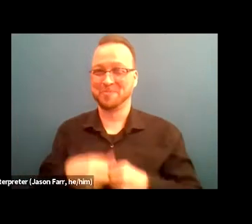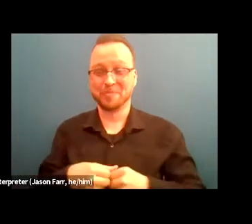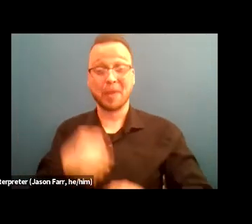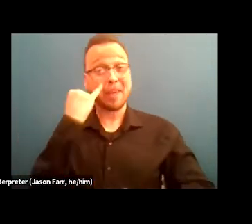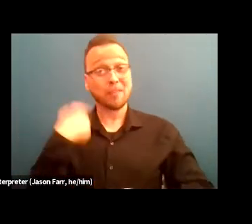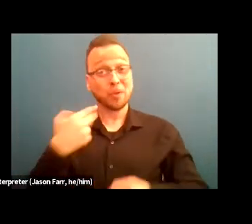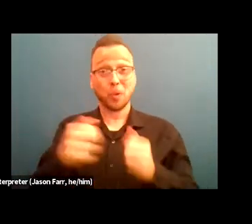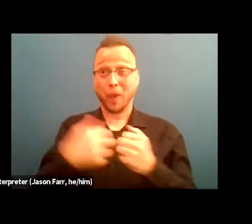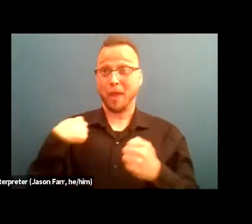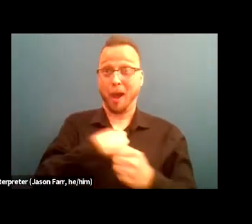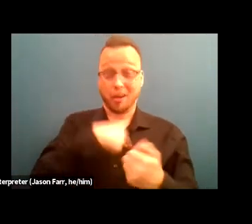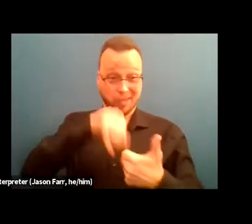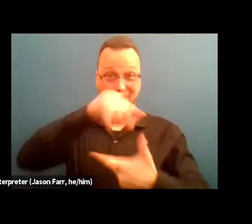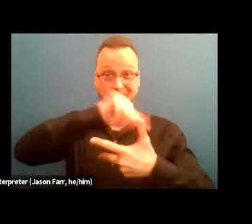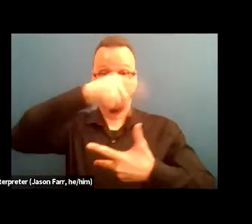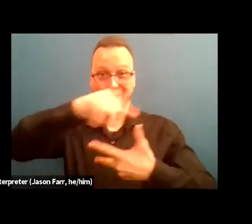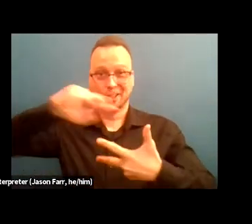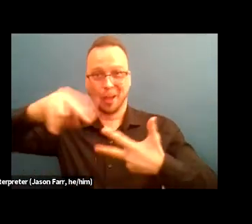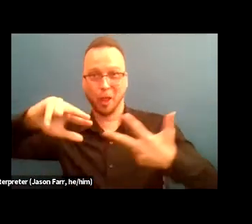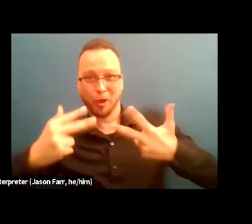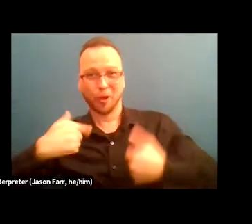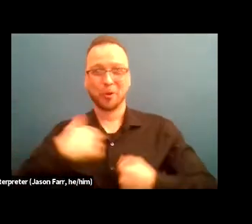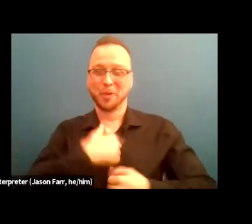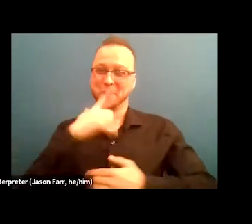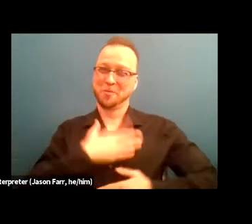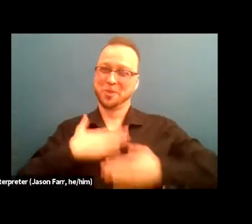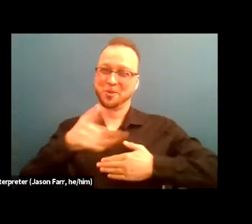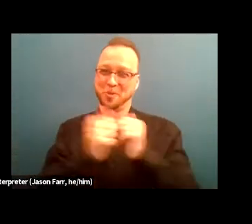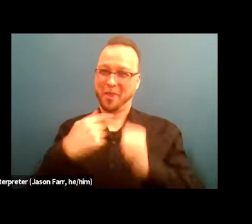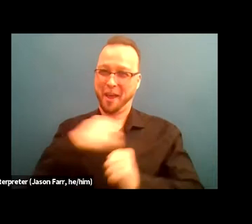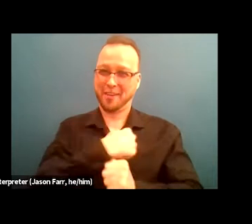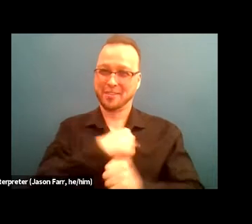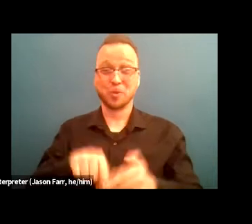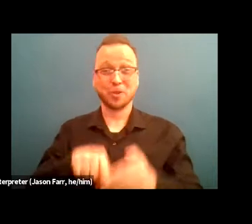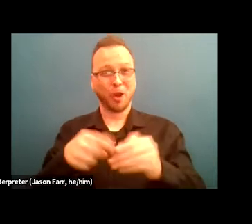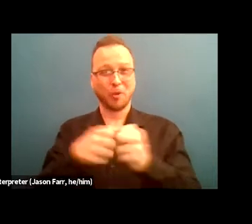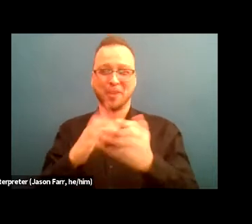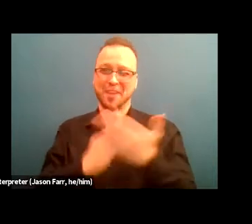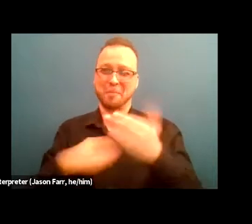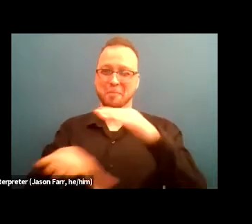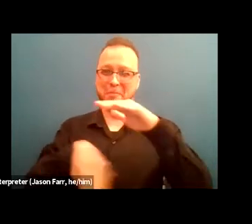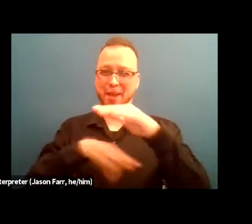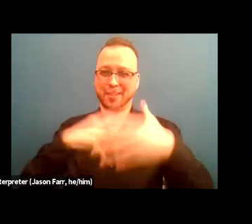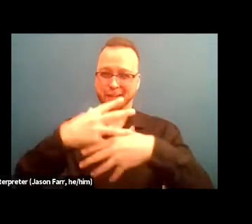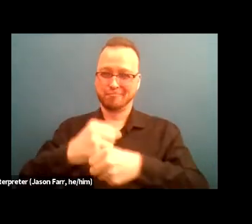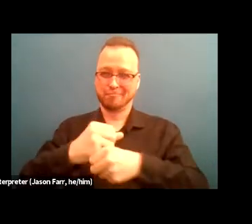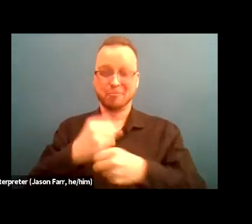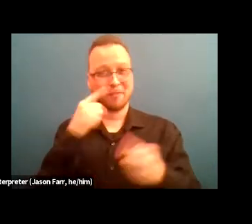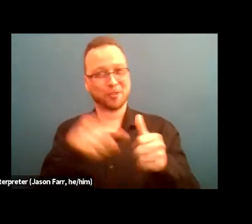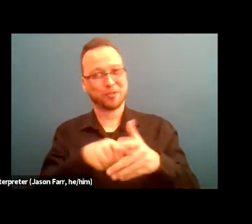we appreciate you, so we'll go over some quick housekeeping. So as you know, we'll start with a quick disclaimer. We are sponsored by the Substance Abuse